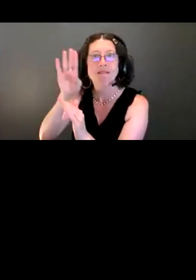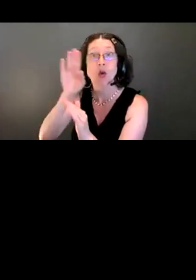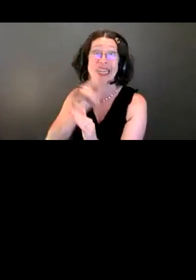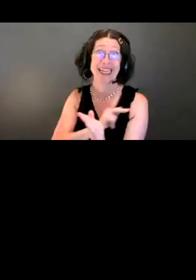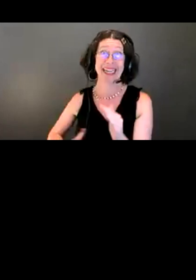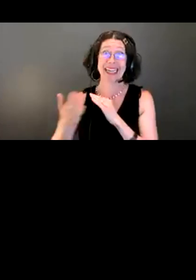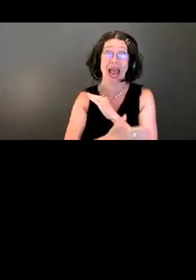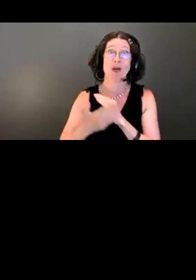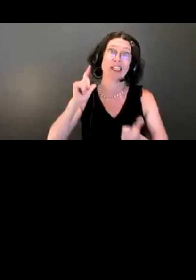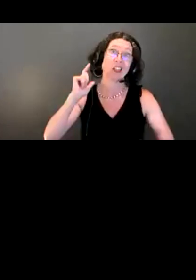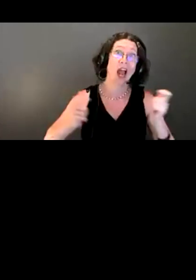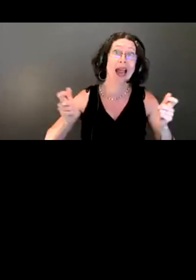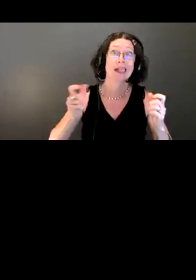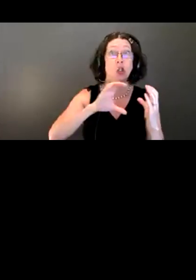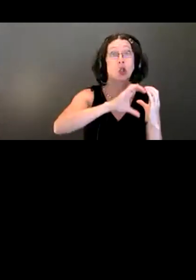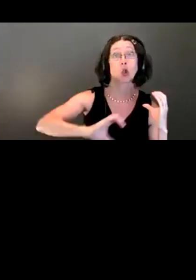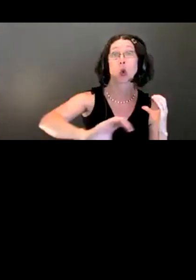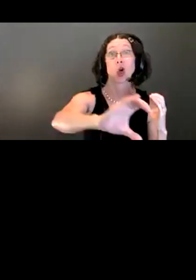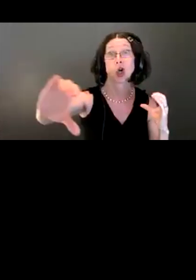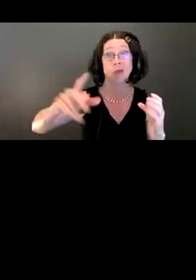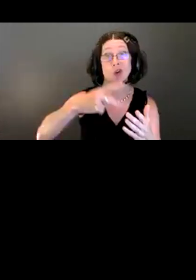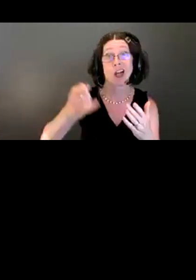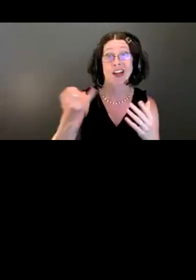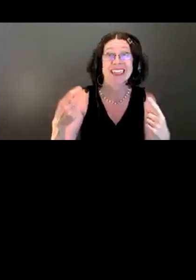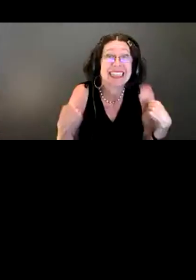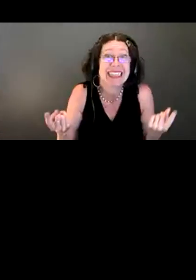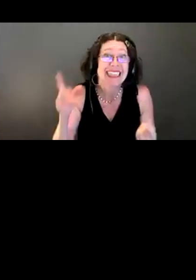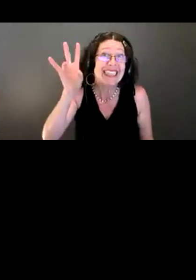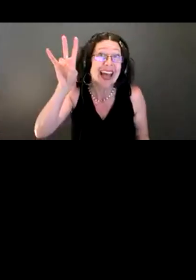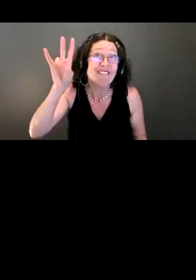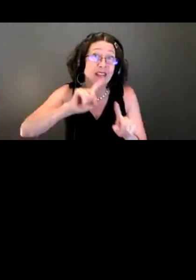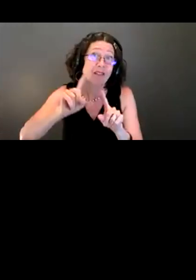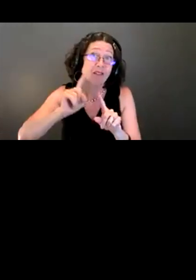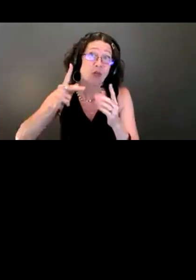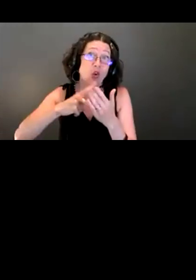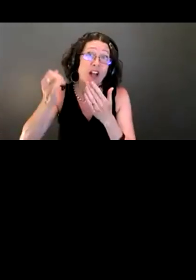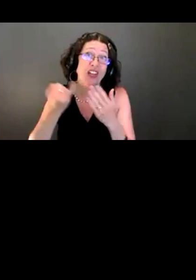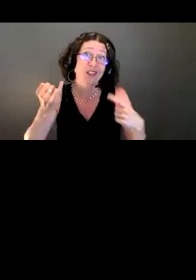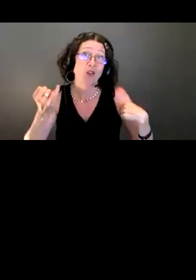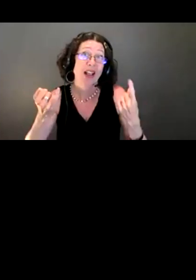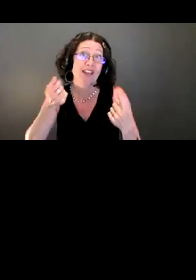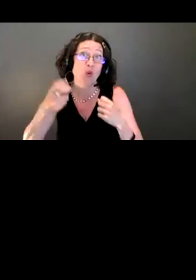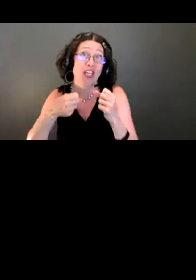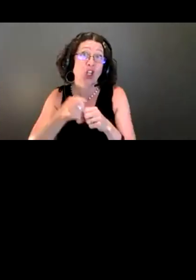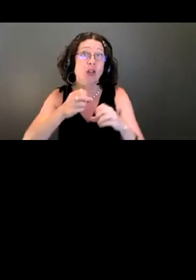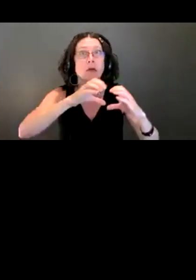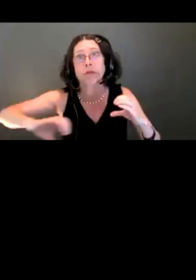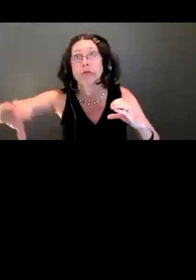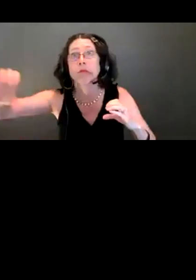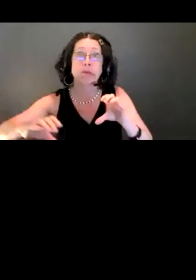In fact, I think we've had seven over the last few years in Bellevue. So to answer that question, it helps to understand what happens